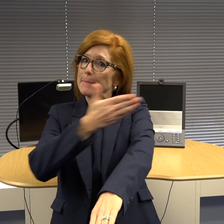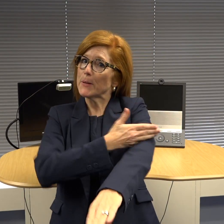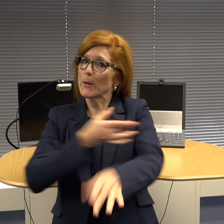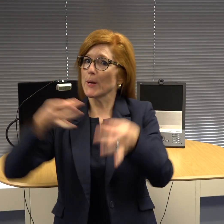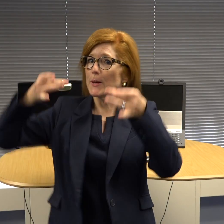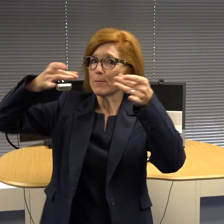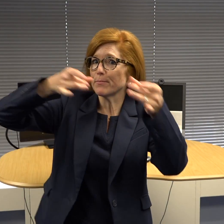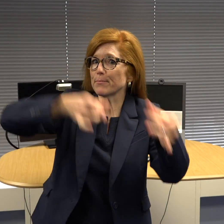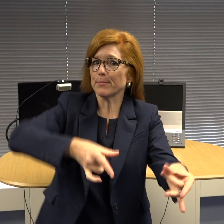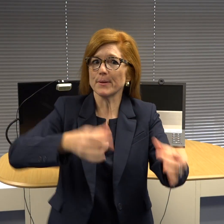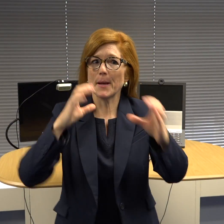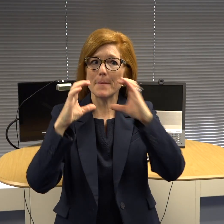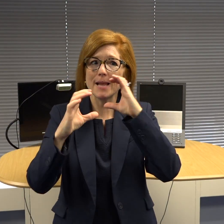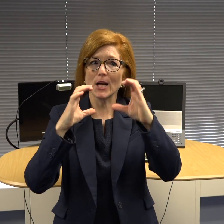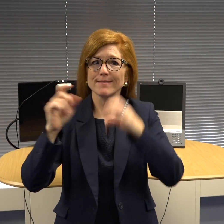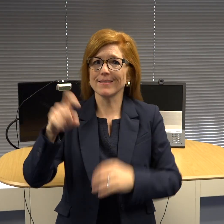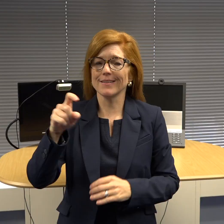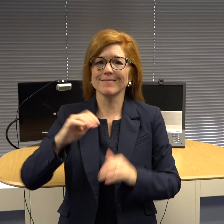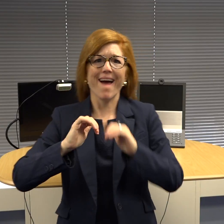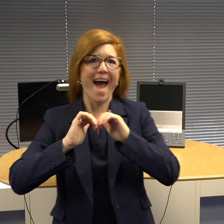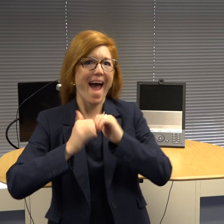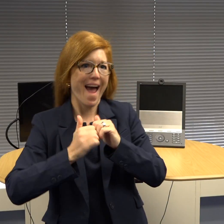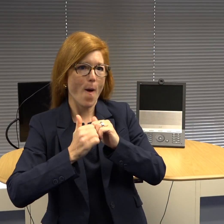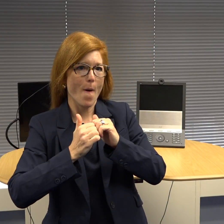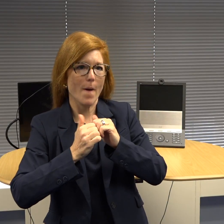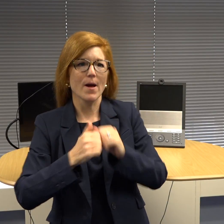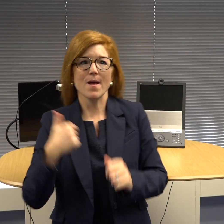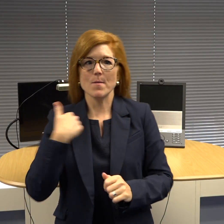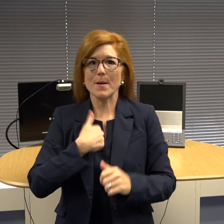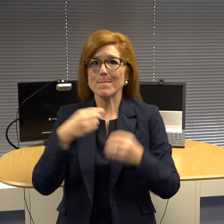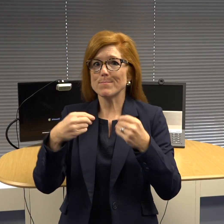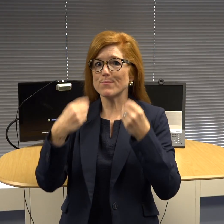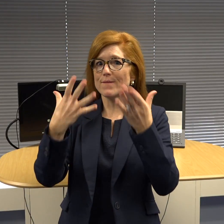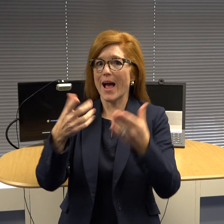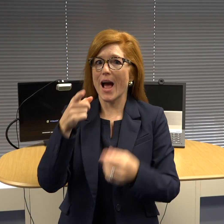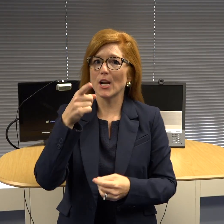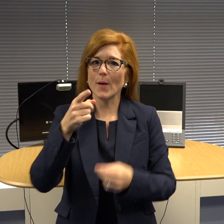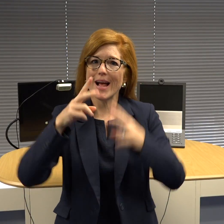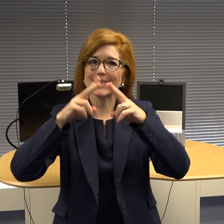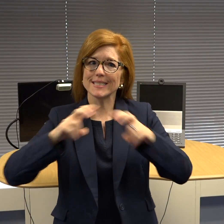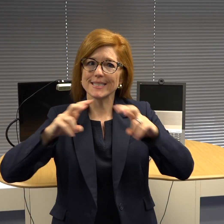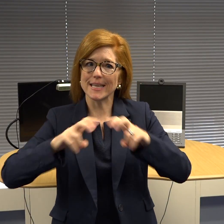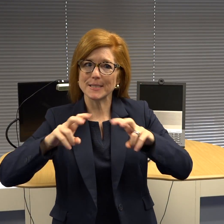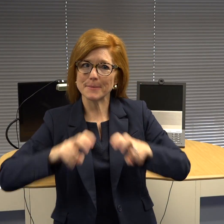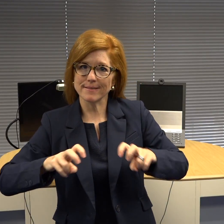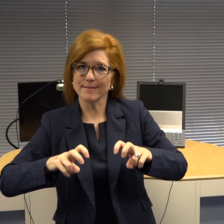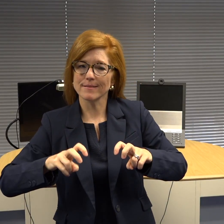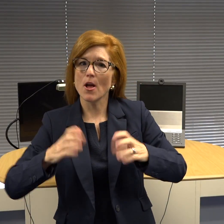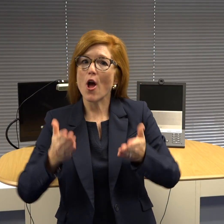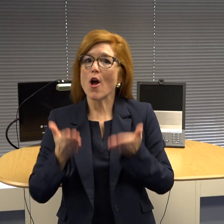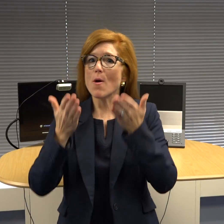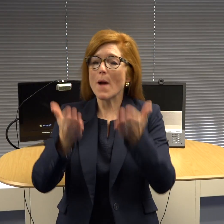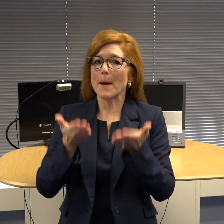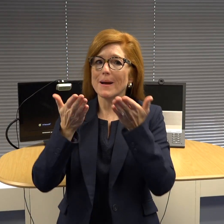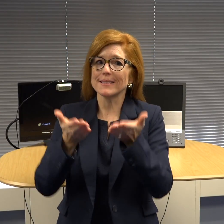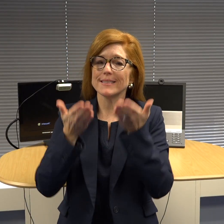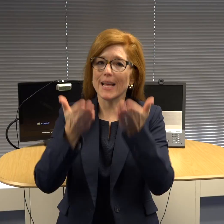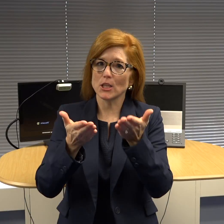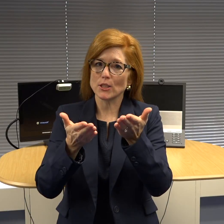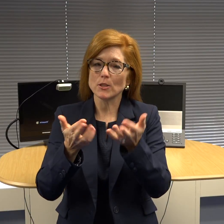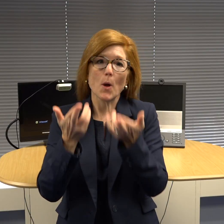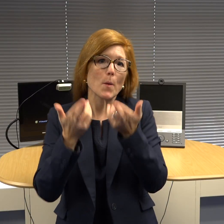To achieve and improve effective communication needs, we provide you assessments, recommendations,